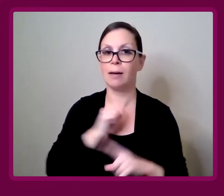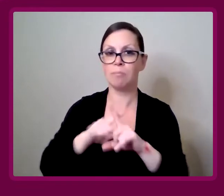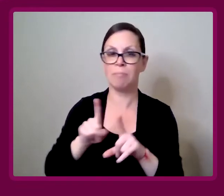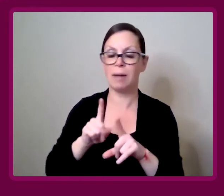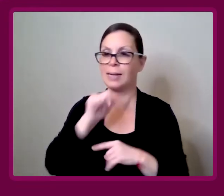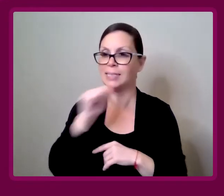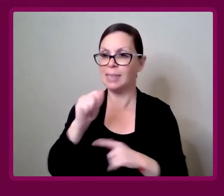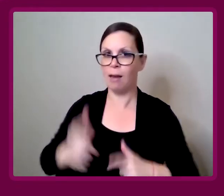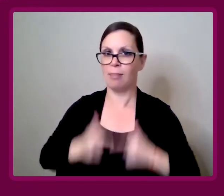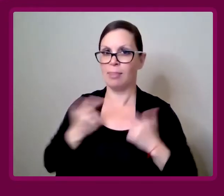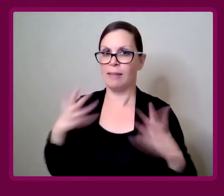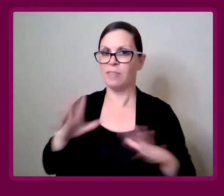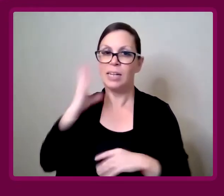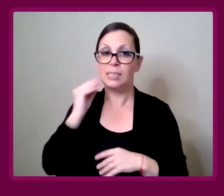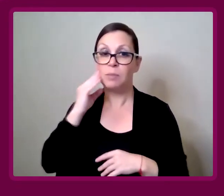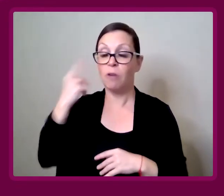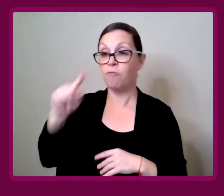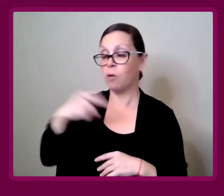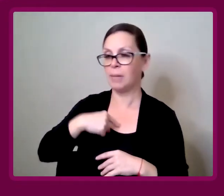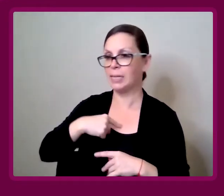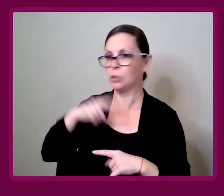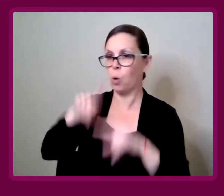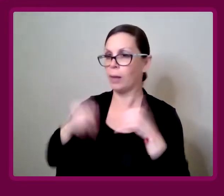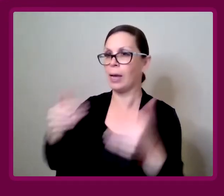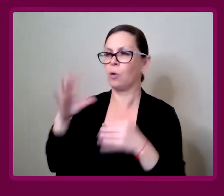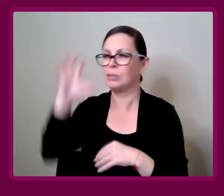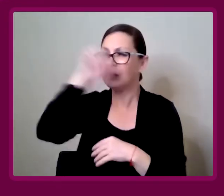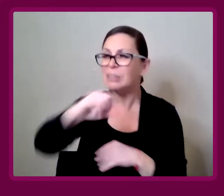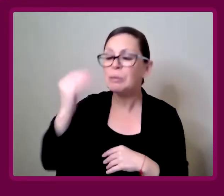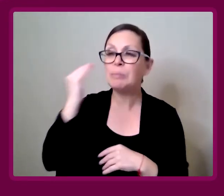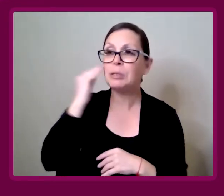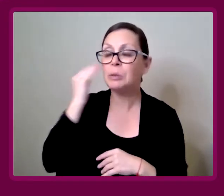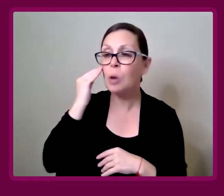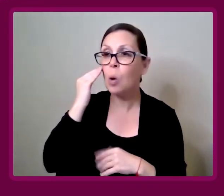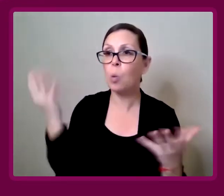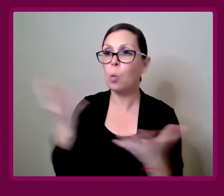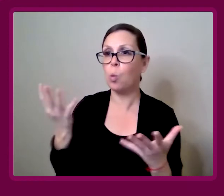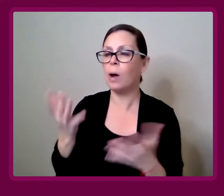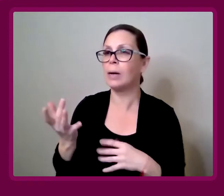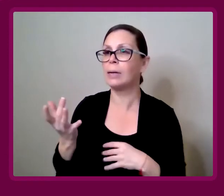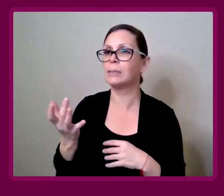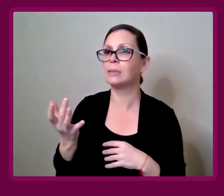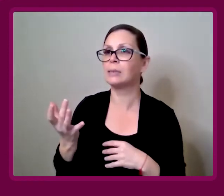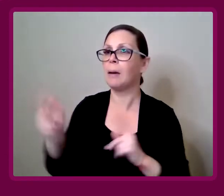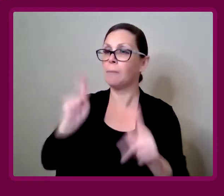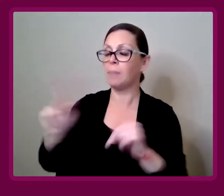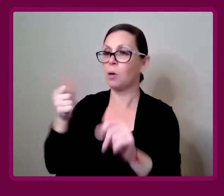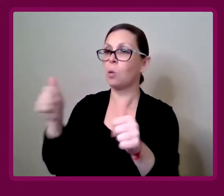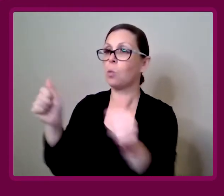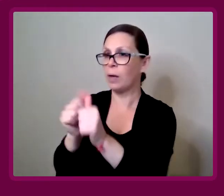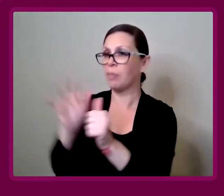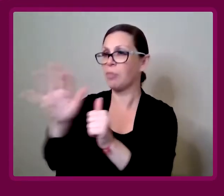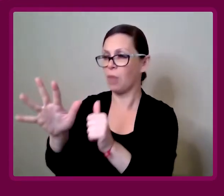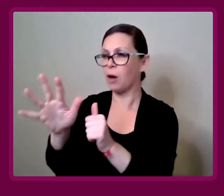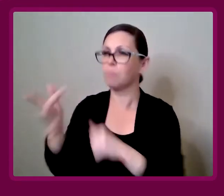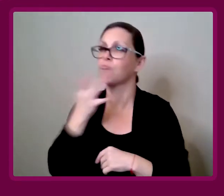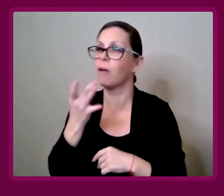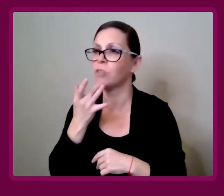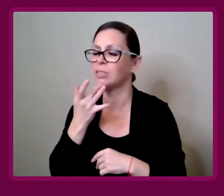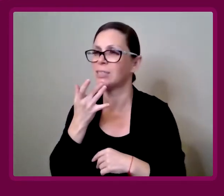But it's not a lived experience for me, so I can't presume to know what people's preferences are.